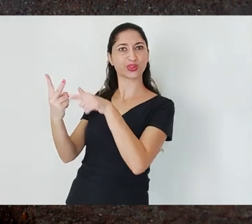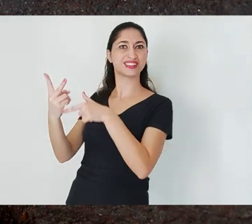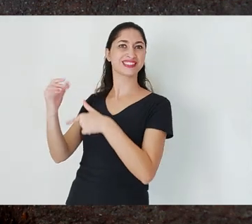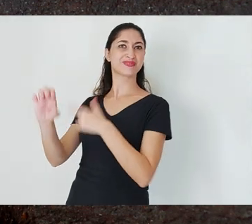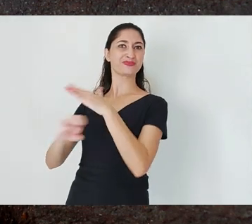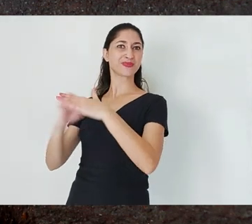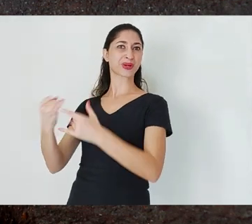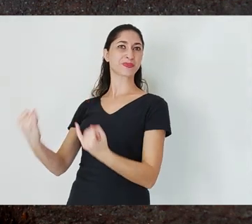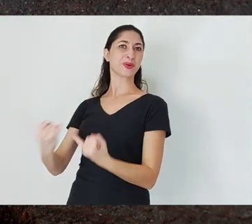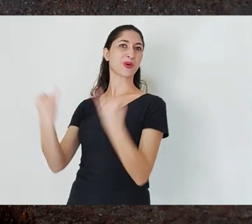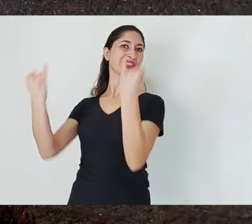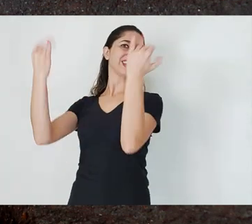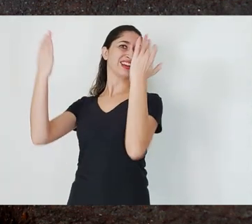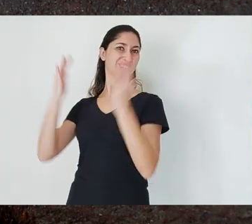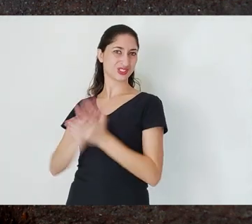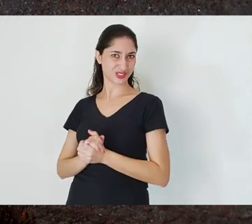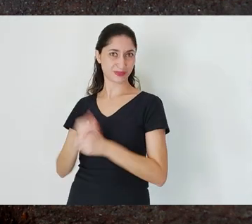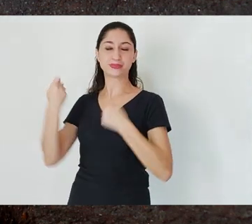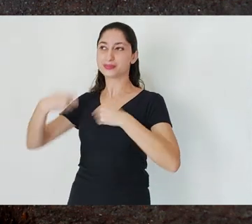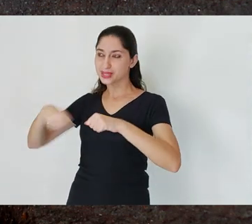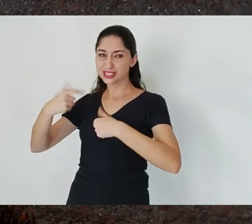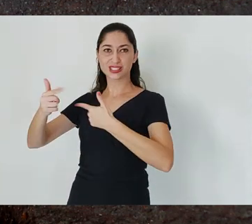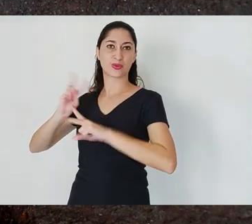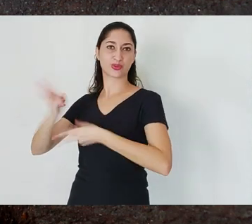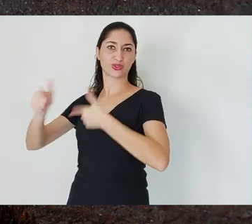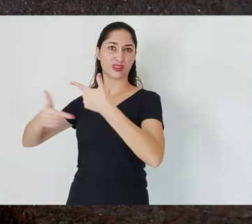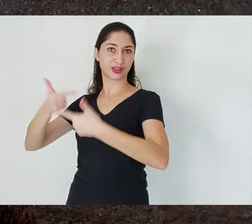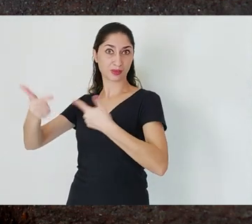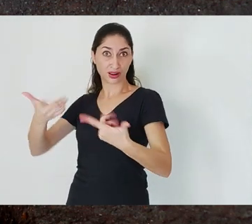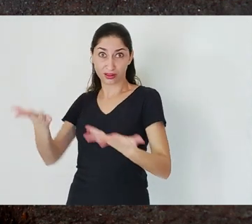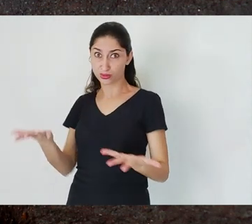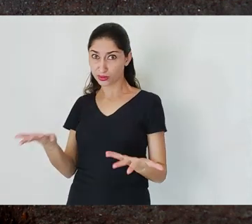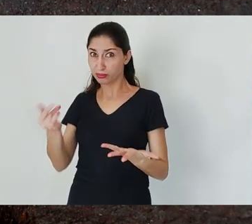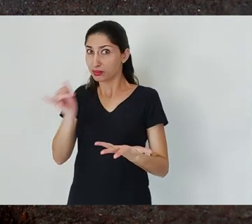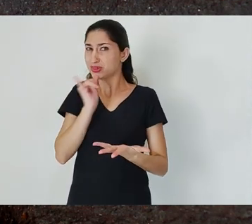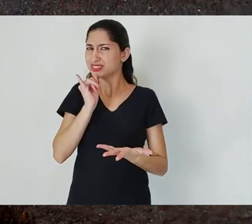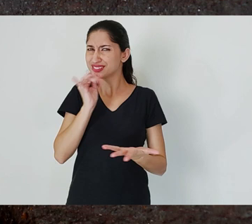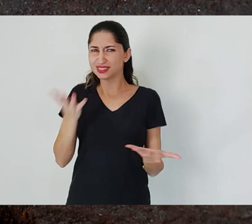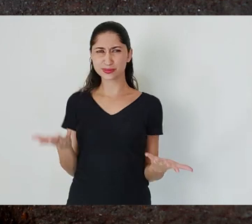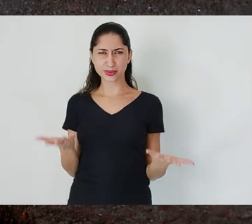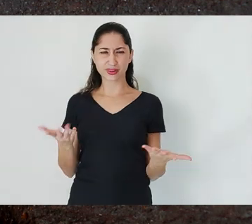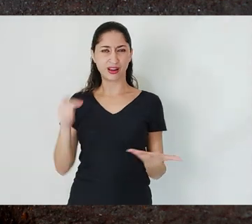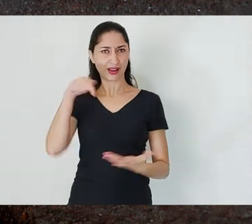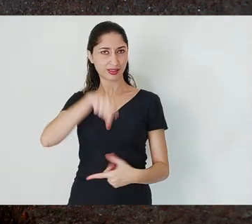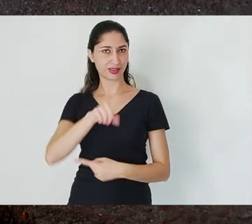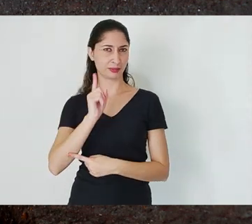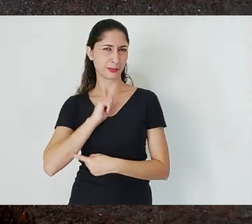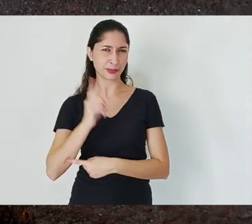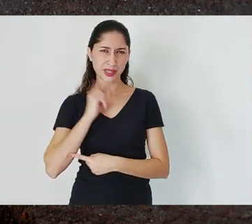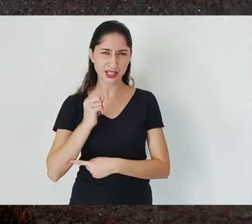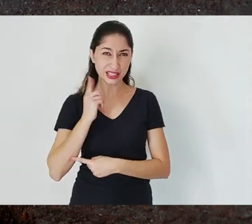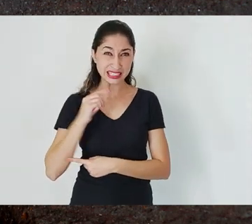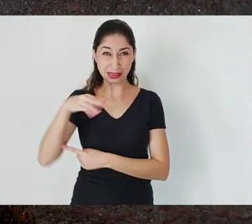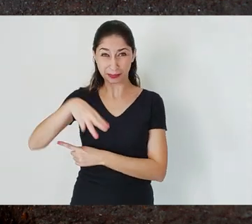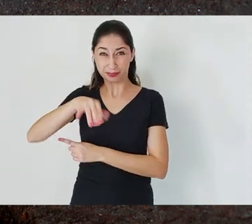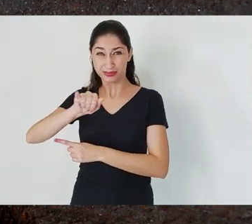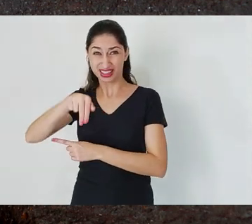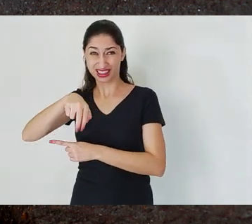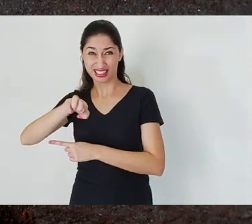project for restart. I am giving an example. In Minas Gerais, the mining sector is so voracious and relies on